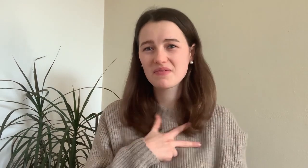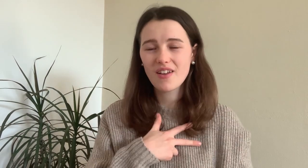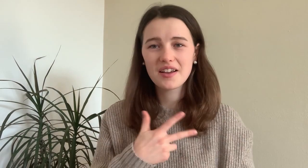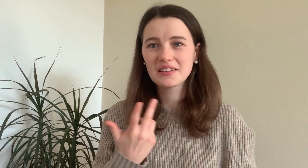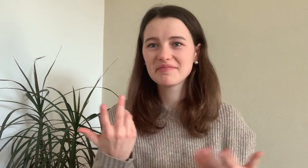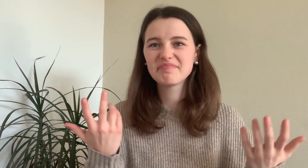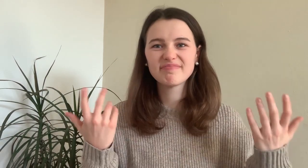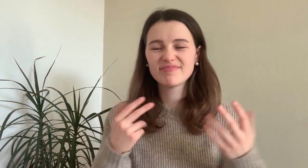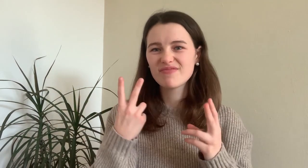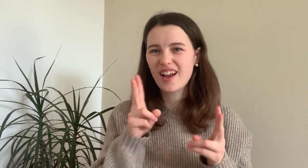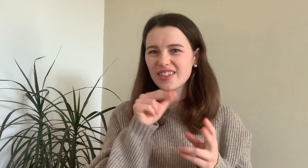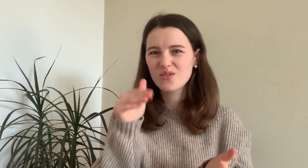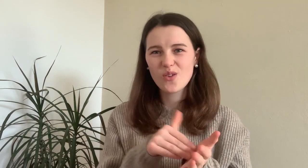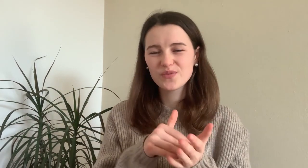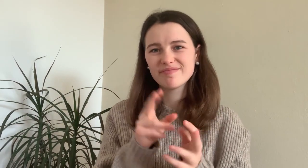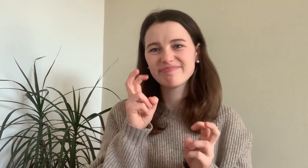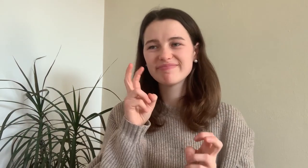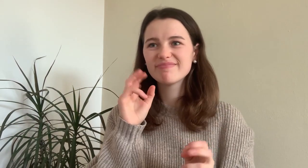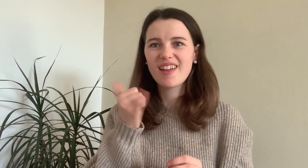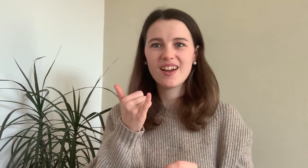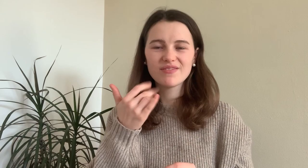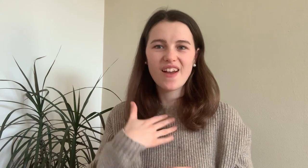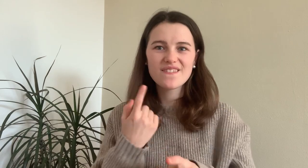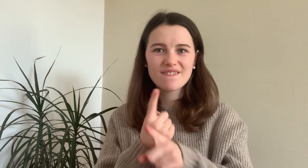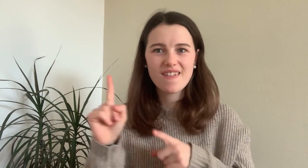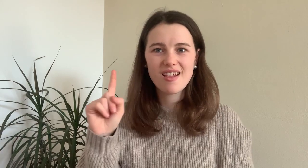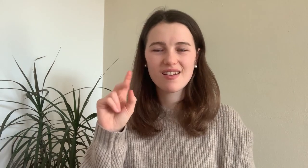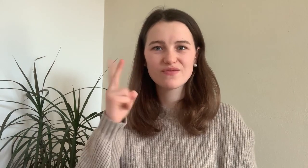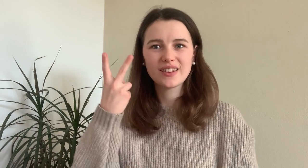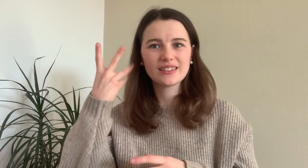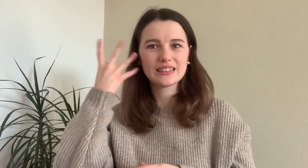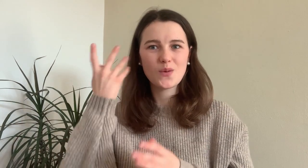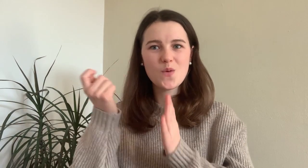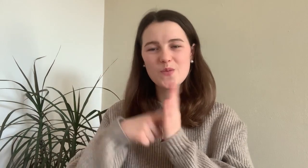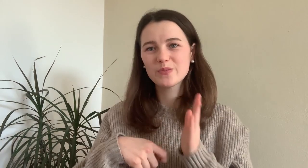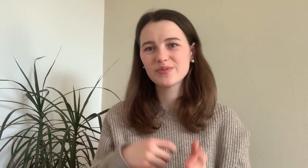But in reality it is not necessary. It was a mistake to get the second operation.